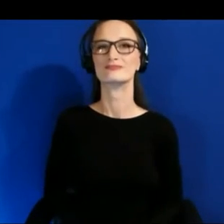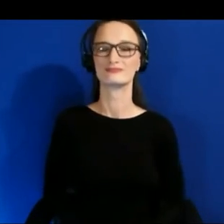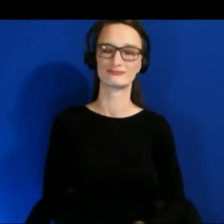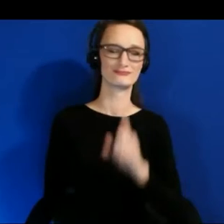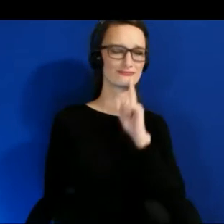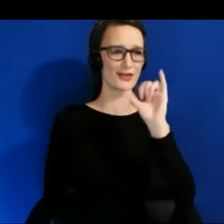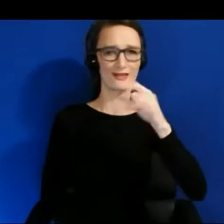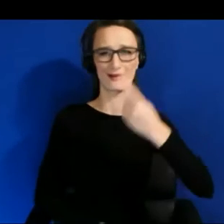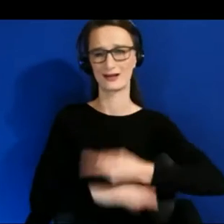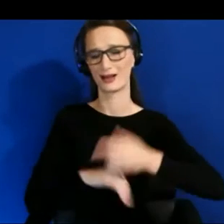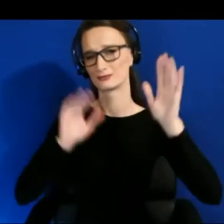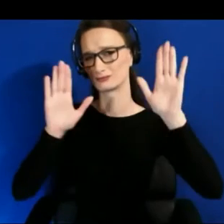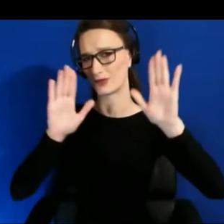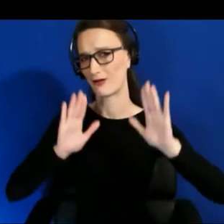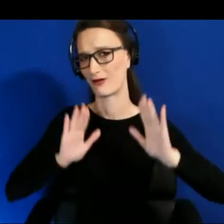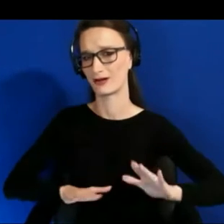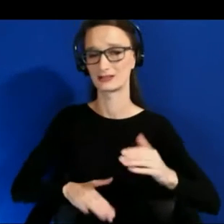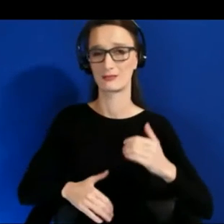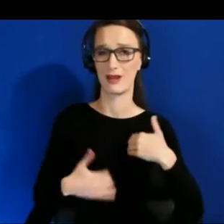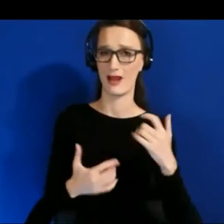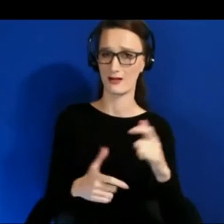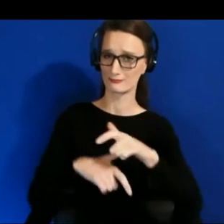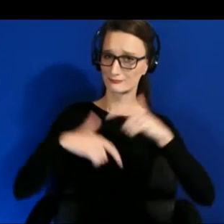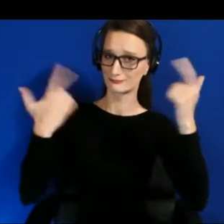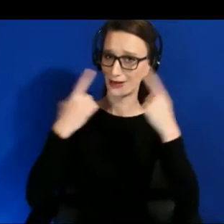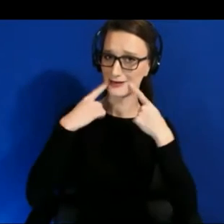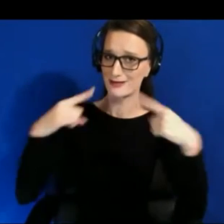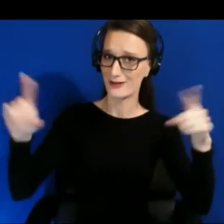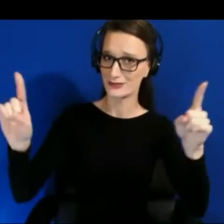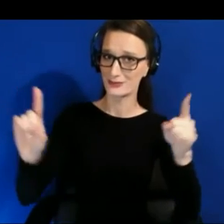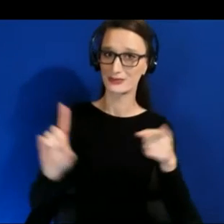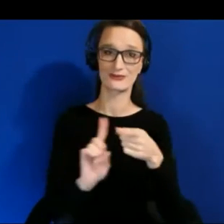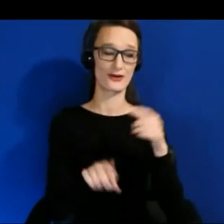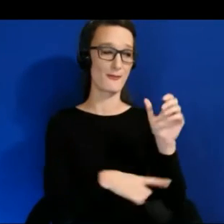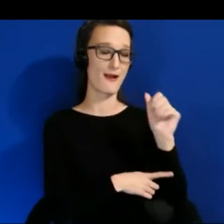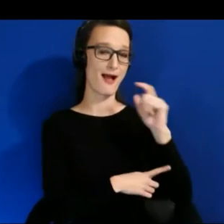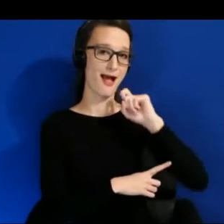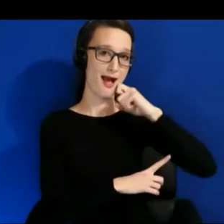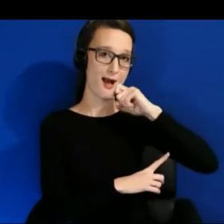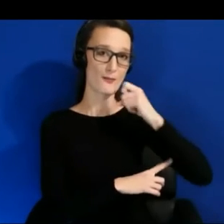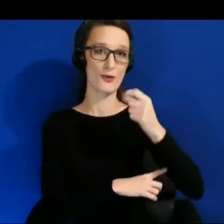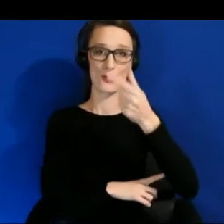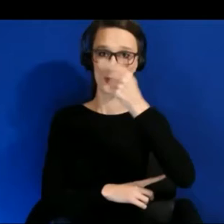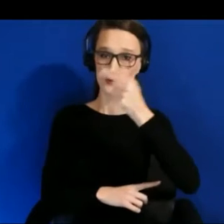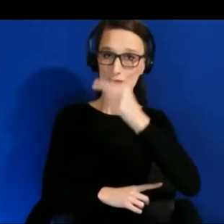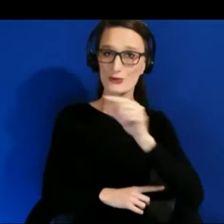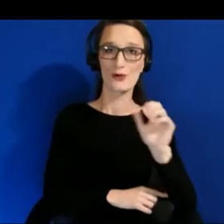There were major announcements from Apple, Google, Adobe, Microsoft, Samsung and Slack,